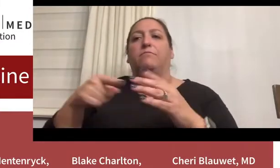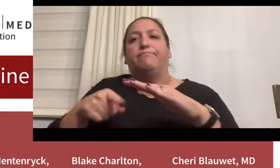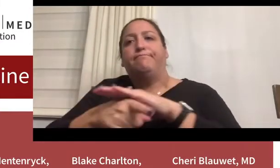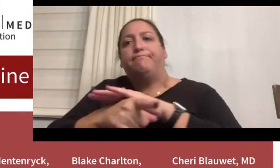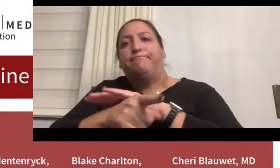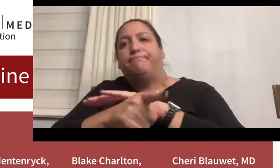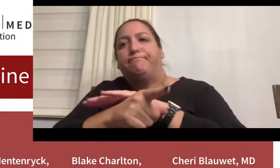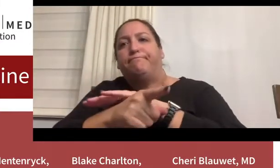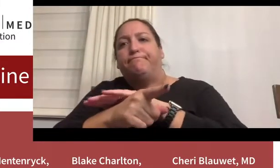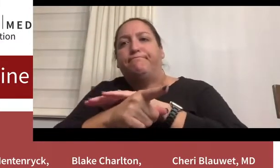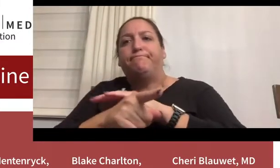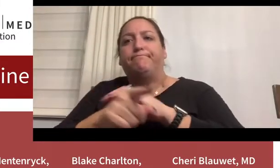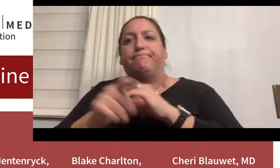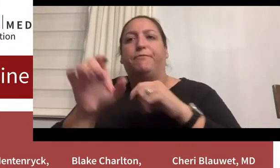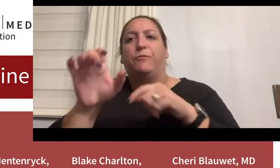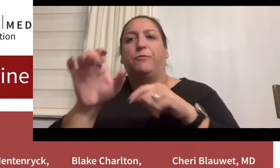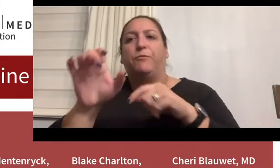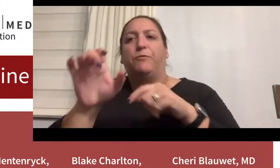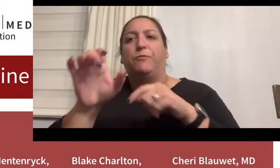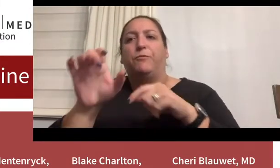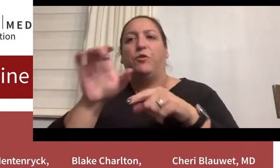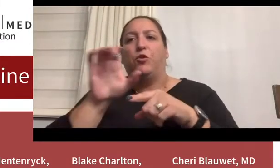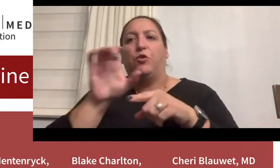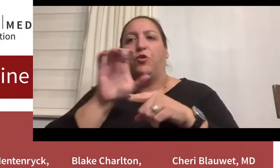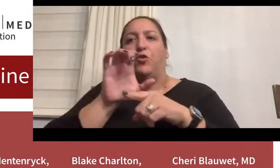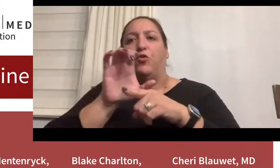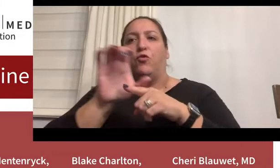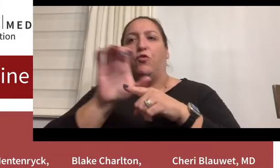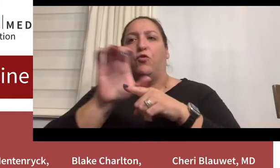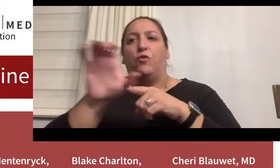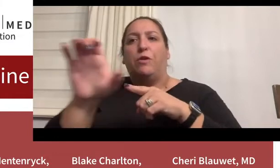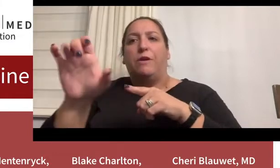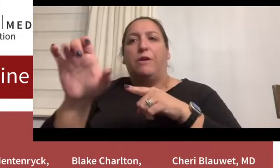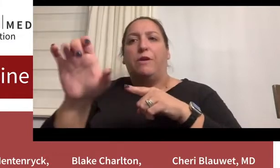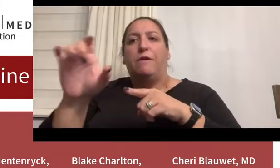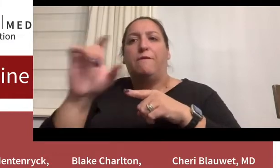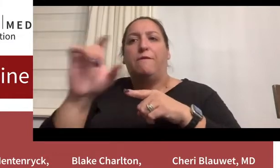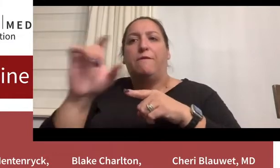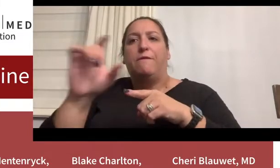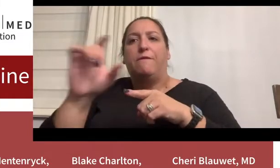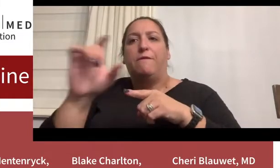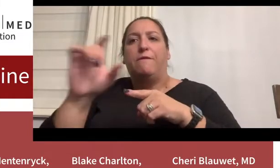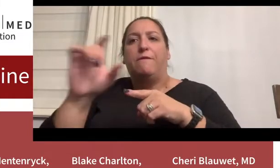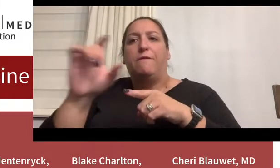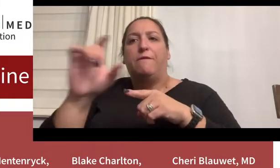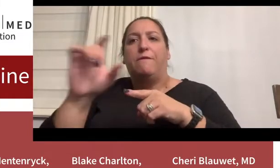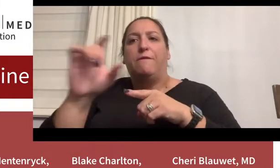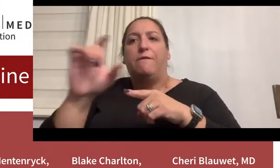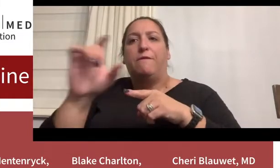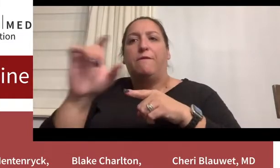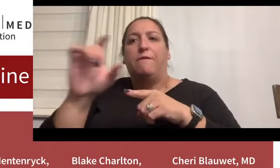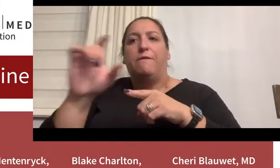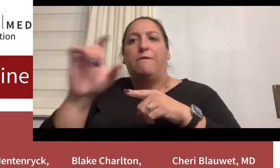Dr. Blake Charlton ‘13 is an Interventional cardiologist with the Alaska Heart & Vascular